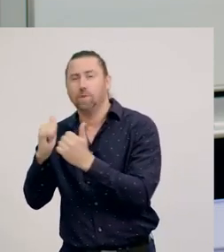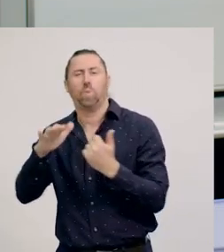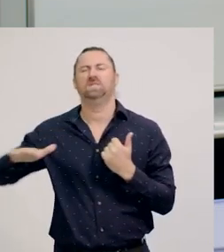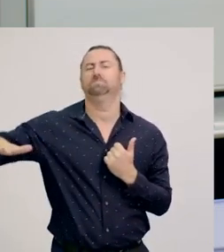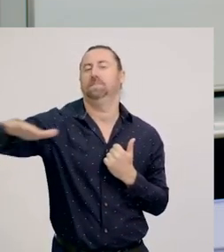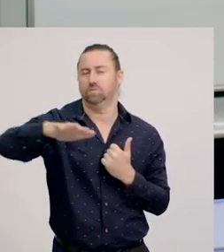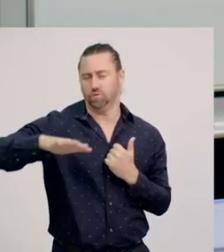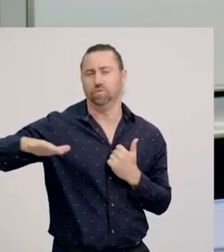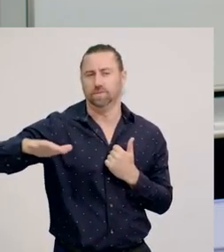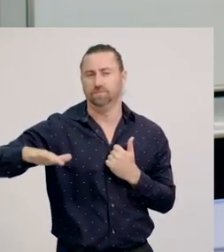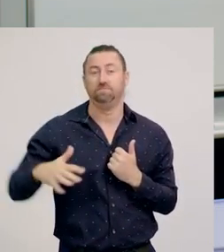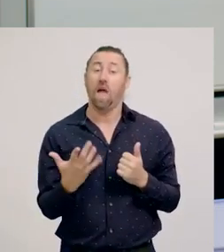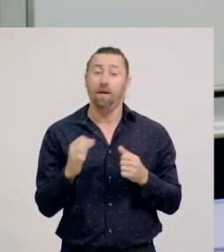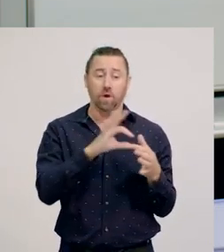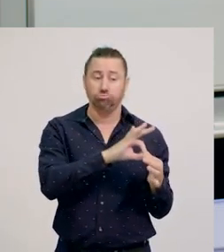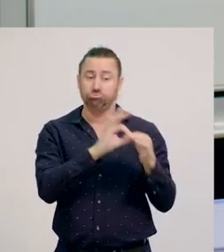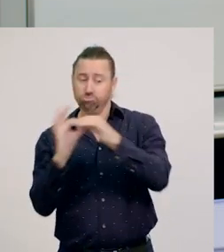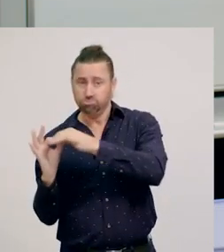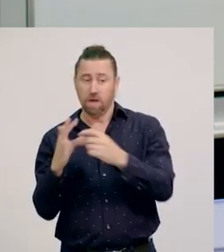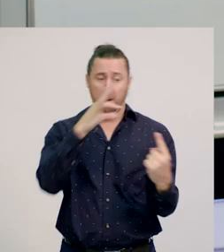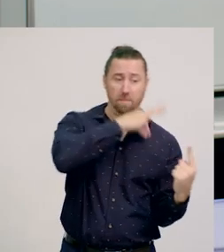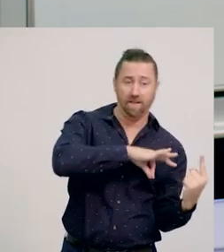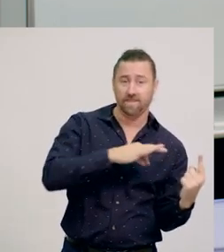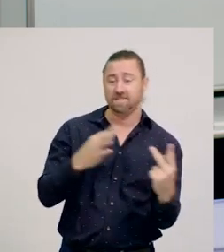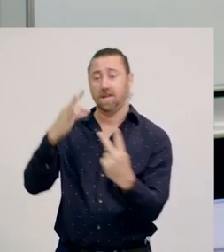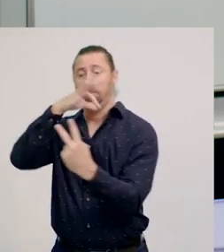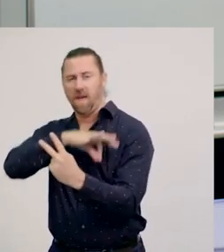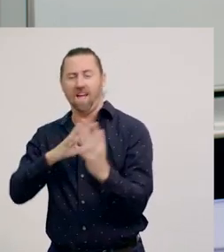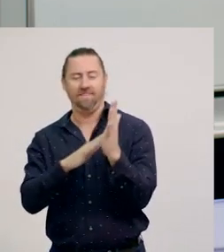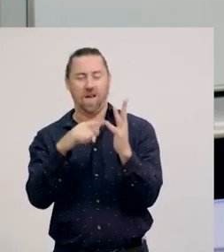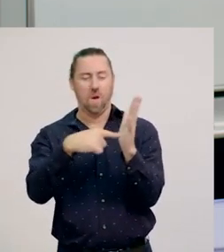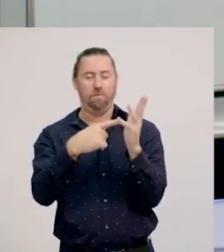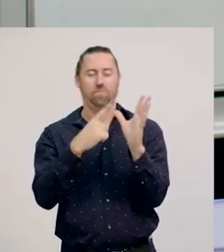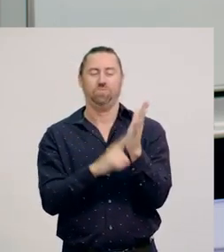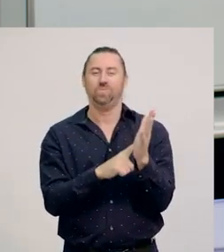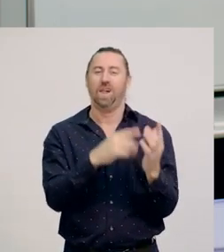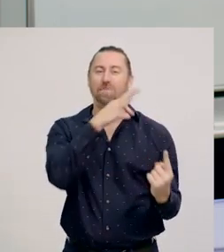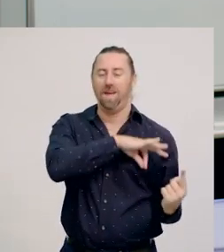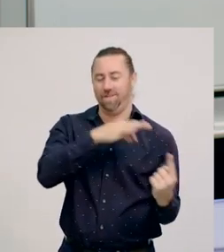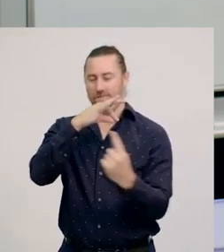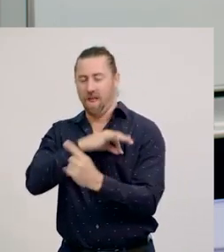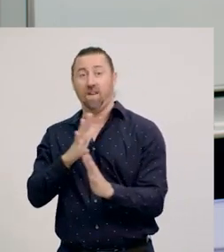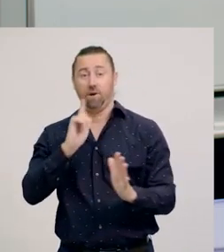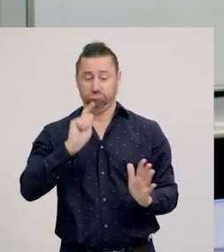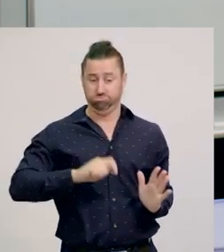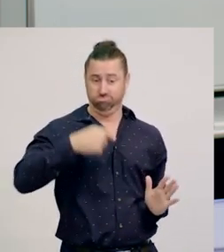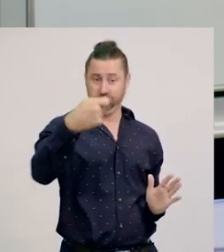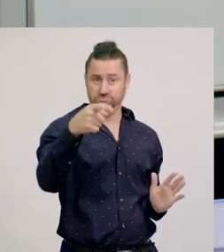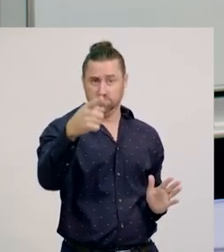And some relationships are helpful to both organisms. We say they have a mutual benefit. Now, it’s your turn. This afternoon,